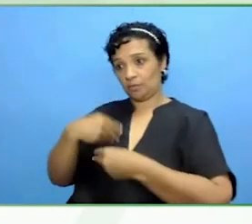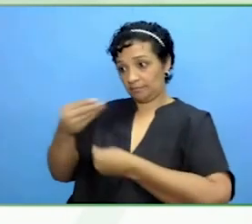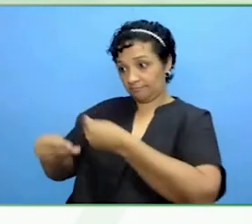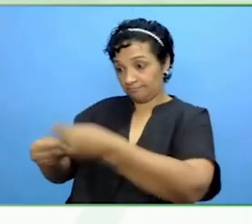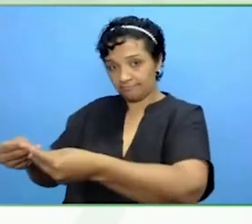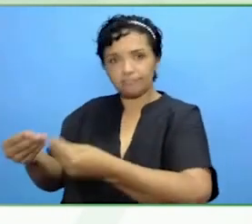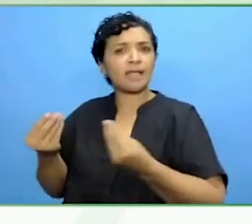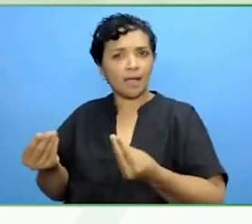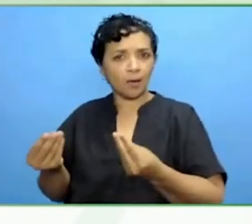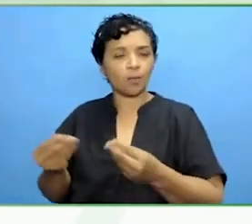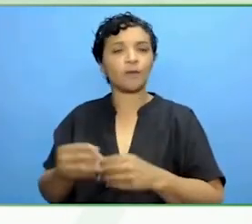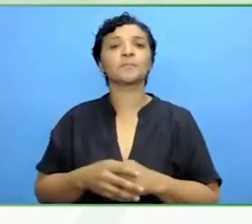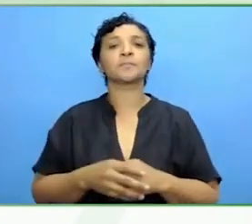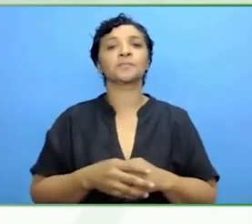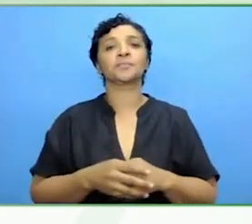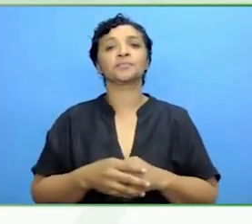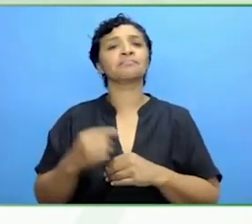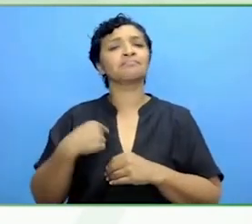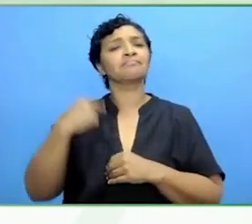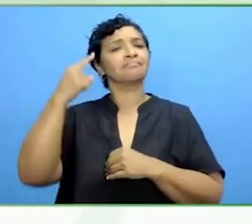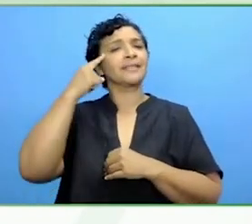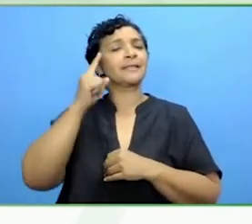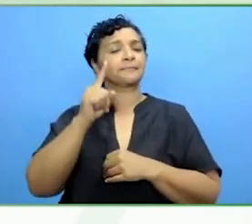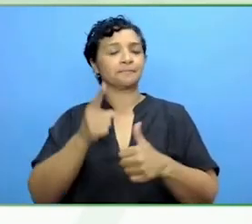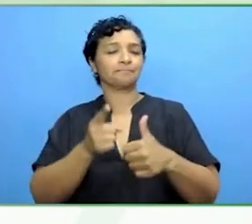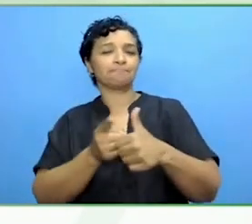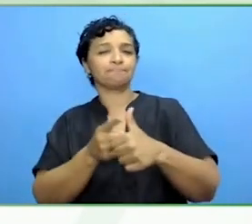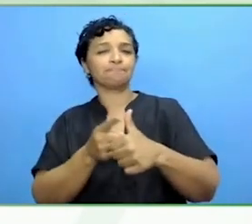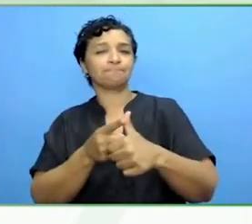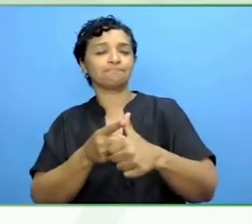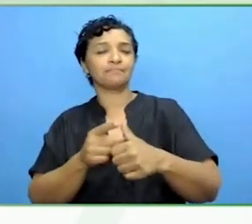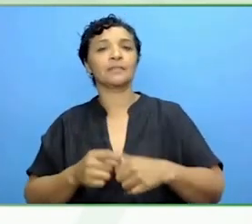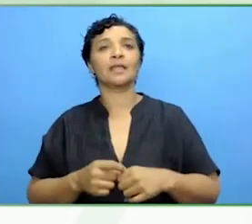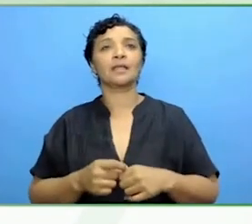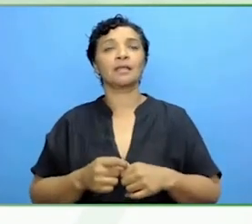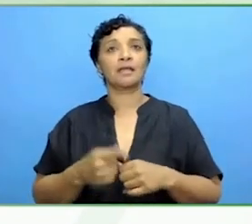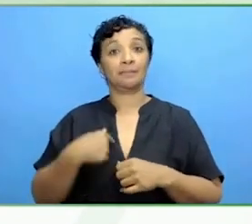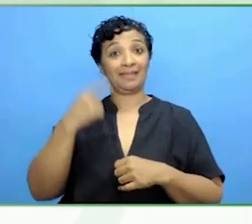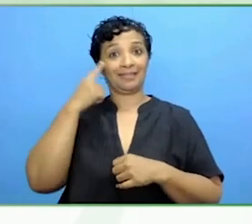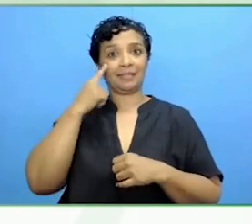I think the most important thing I can be for Andria and for the community is to be